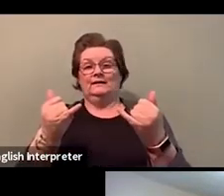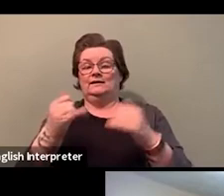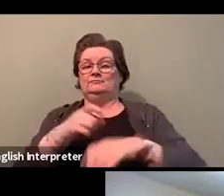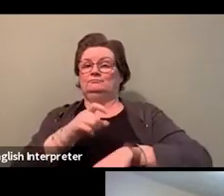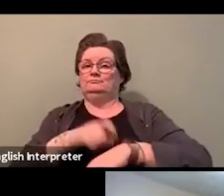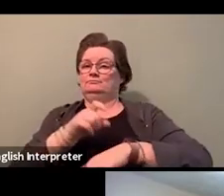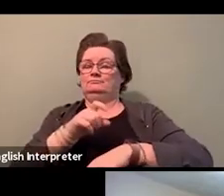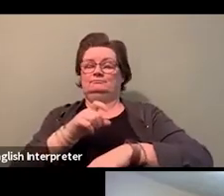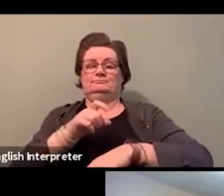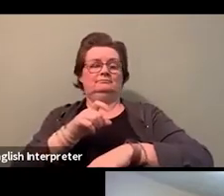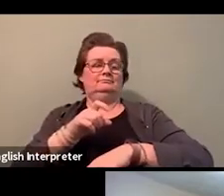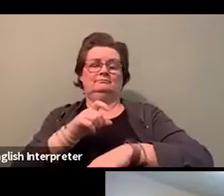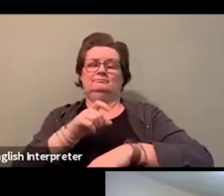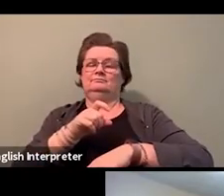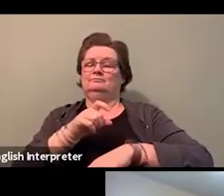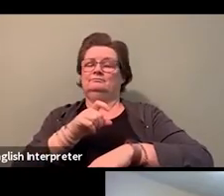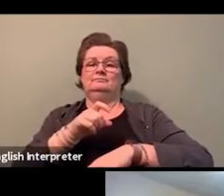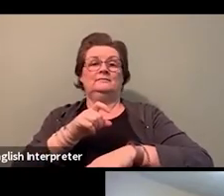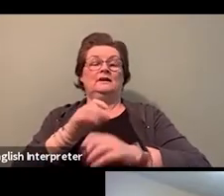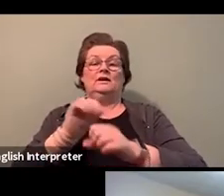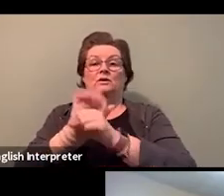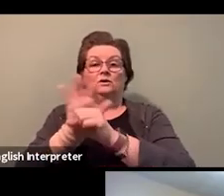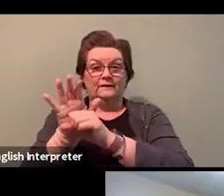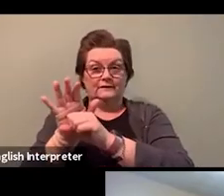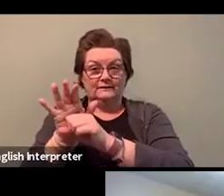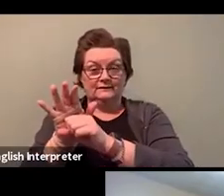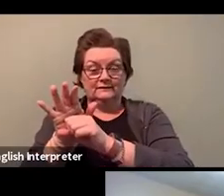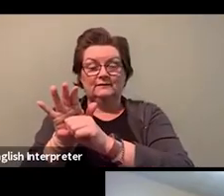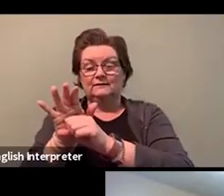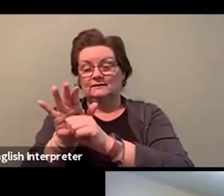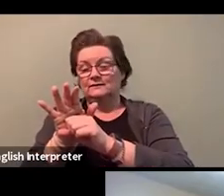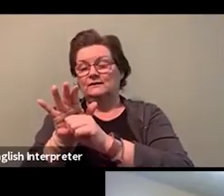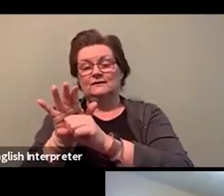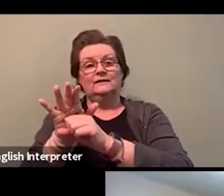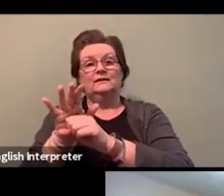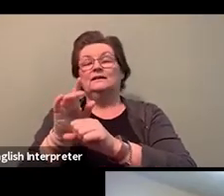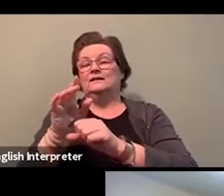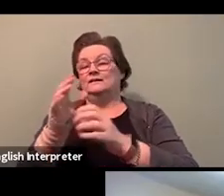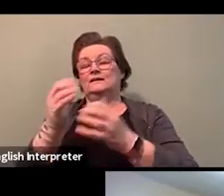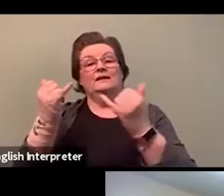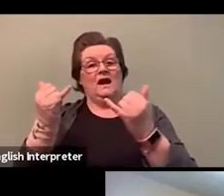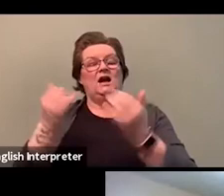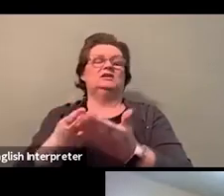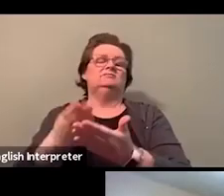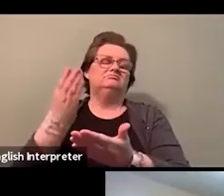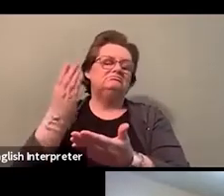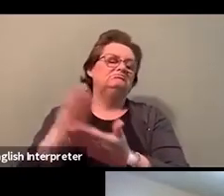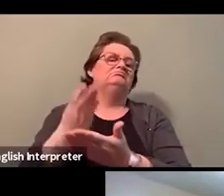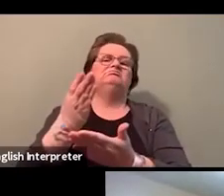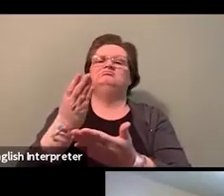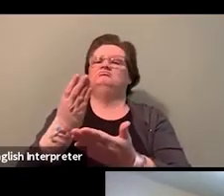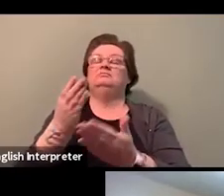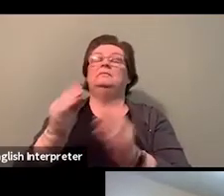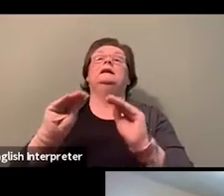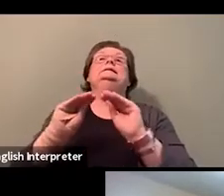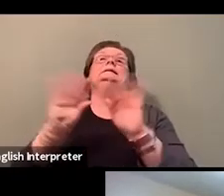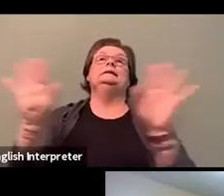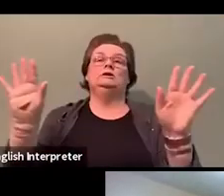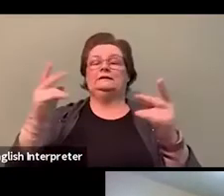'cause that pandemic has only exposed the deep inequity in all corners of our society. and AROAP's clear goal,